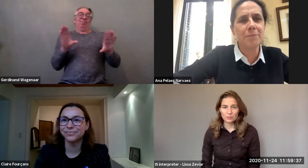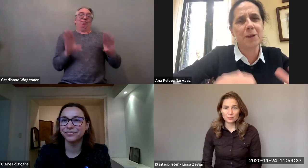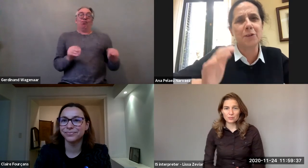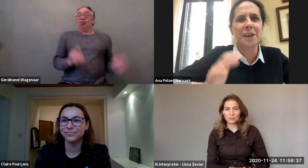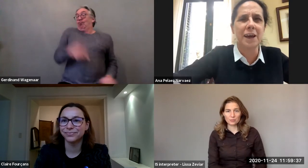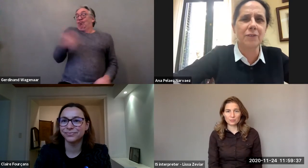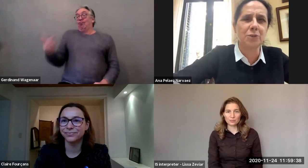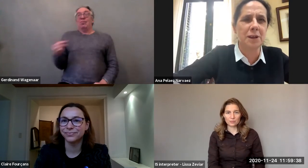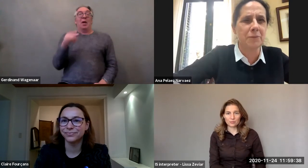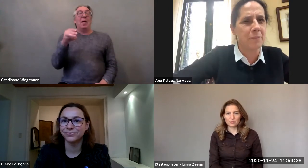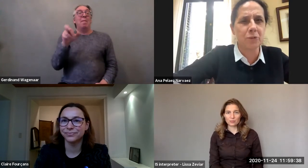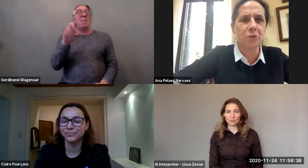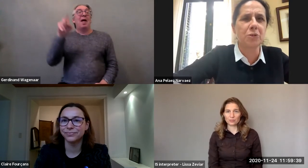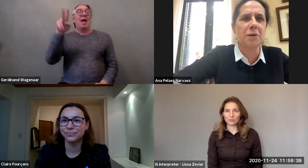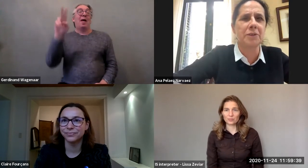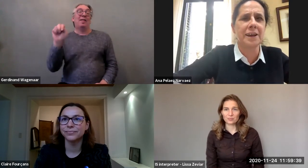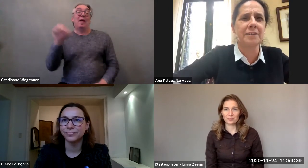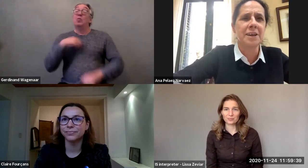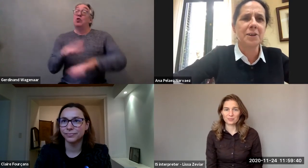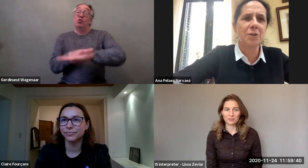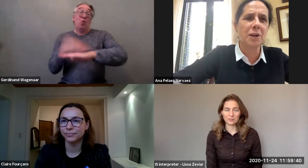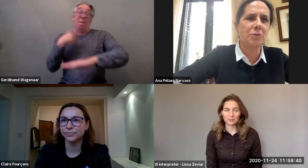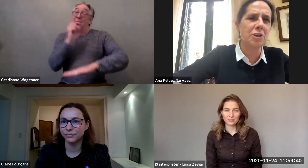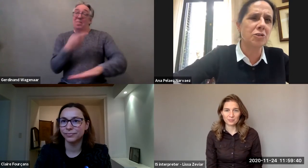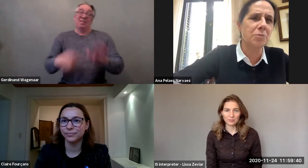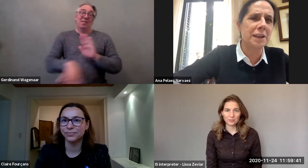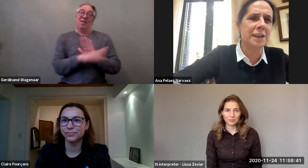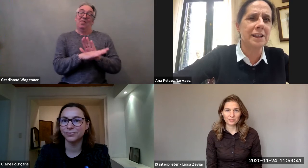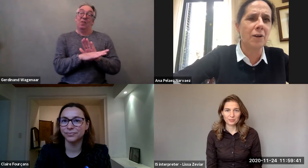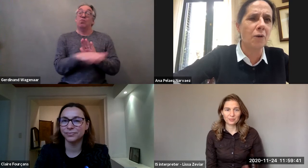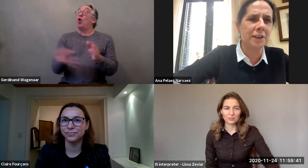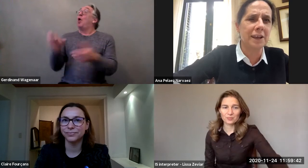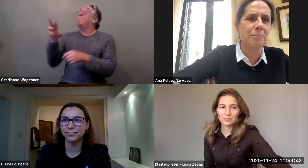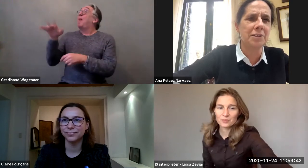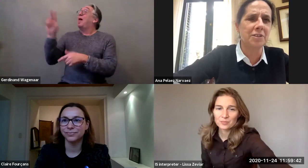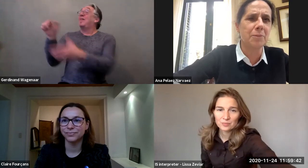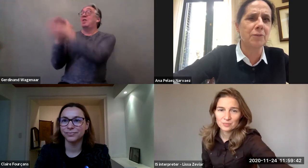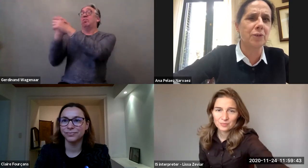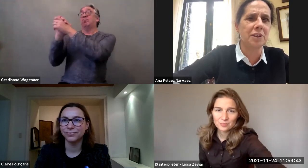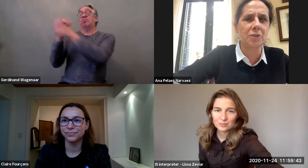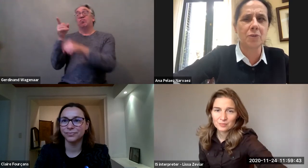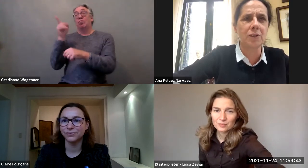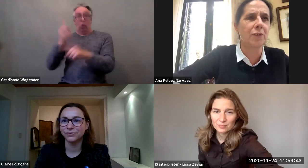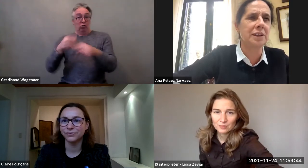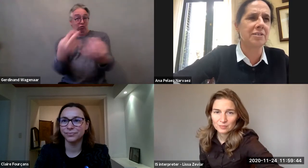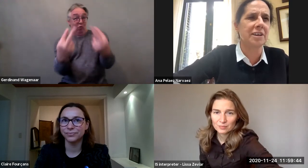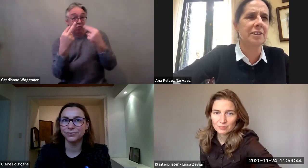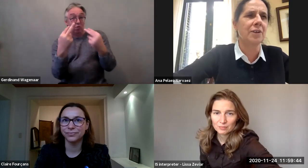because I have to leave. I'm sorry about that. Congratulations to all of you for this wonderful initiative